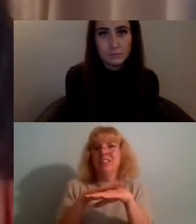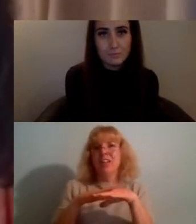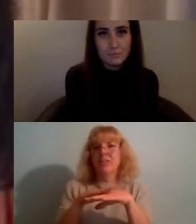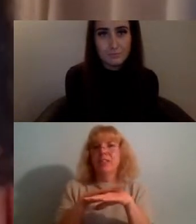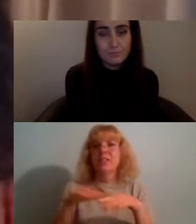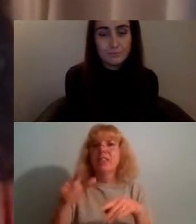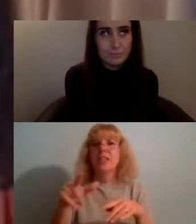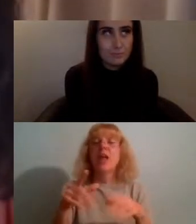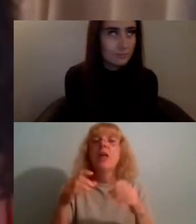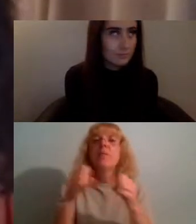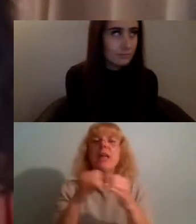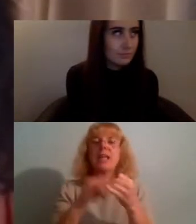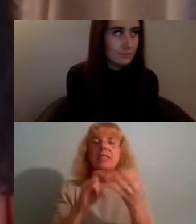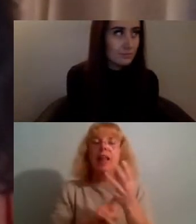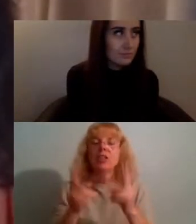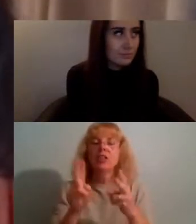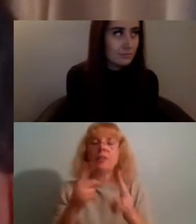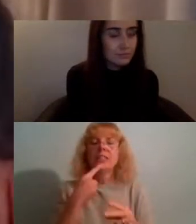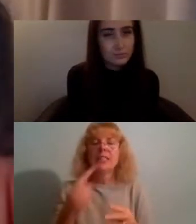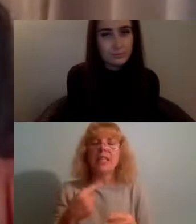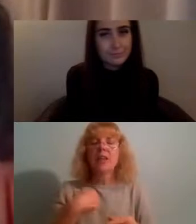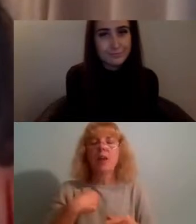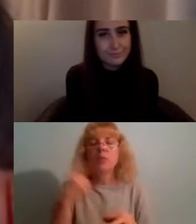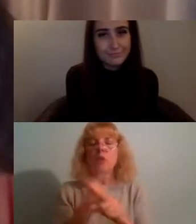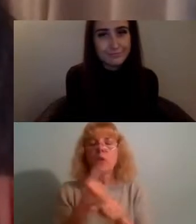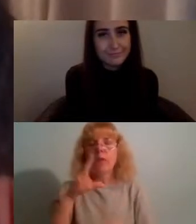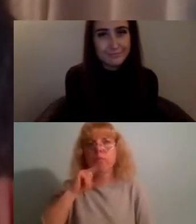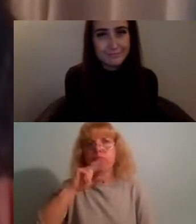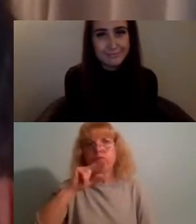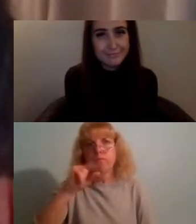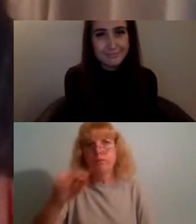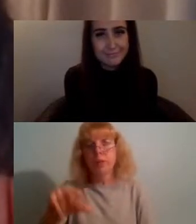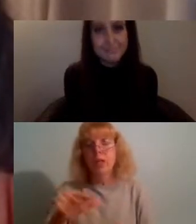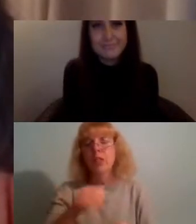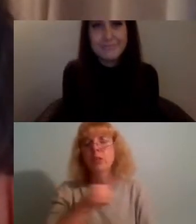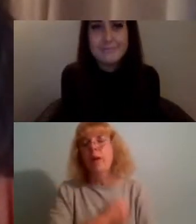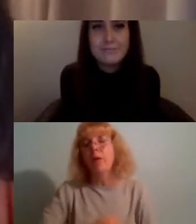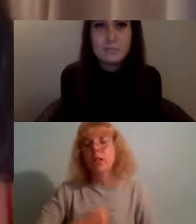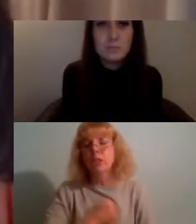genuinely apologize for that and i'm just going to reintroduce our speakers